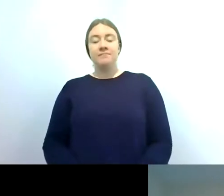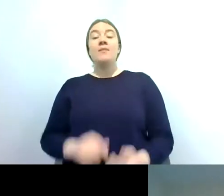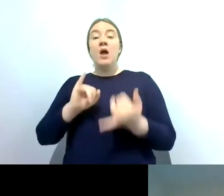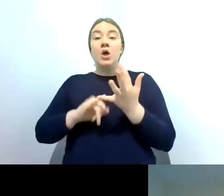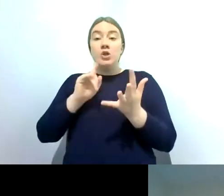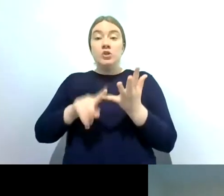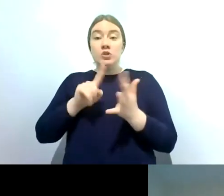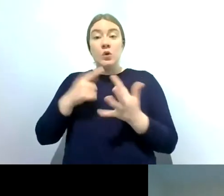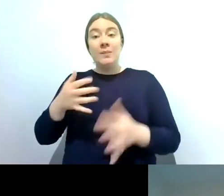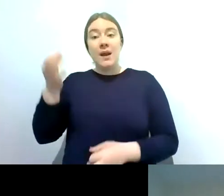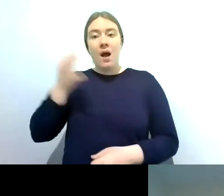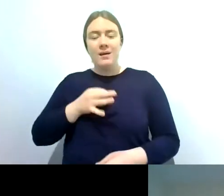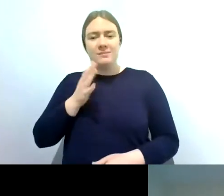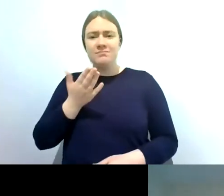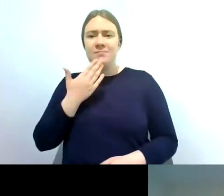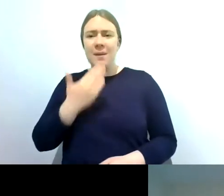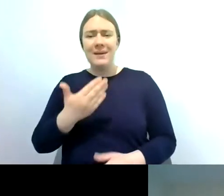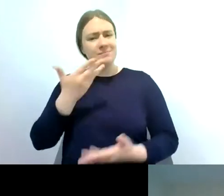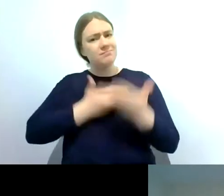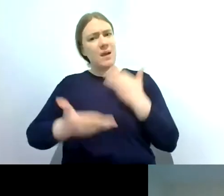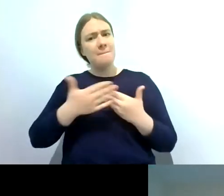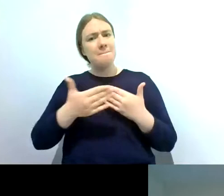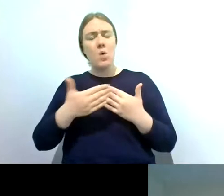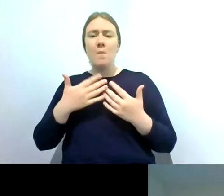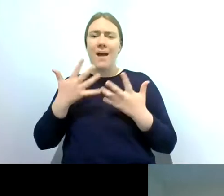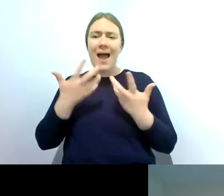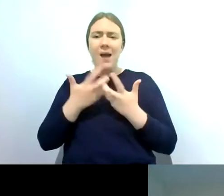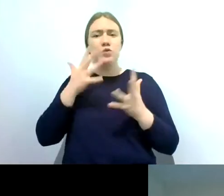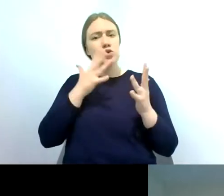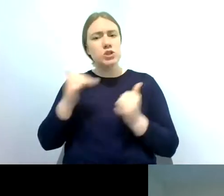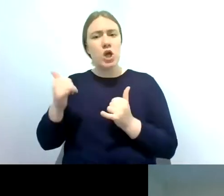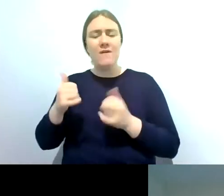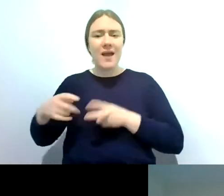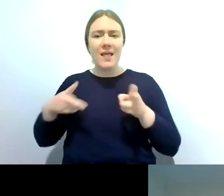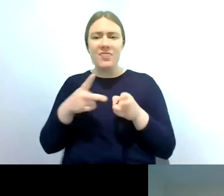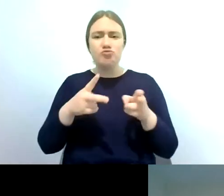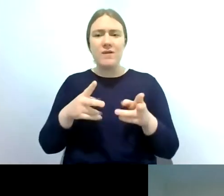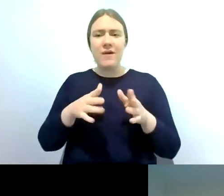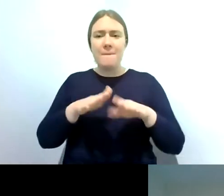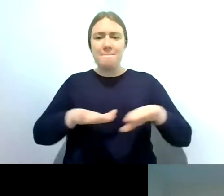bit more about surveying the riverbank vegetation how far do um do they travel up the bank